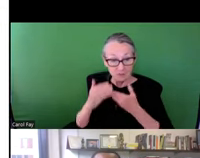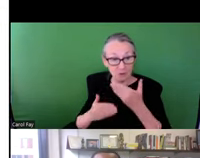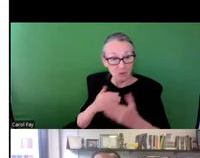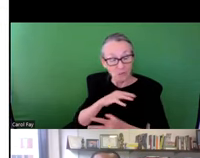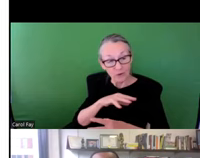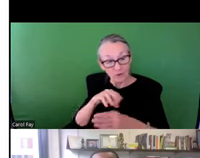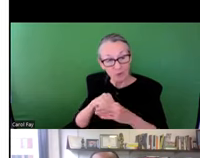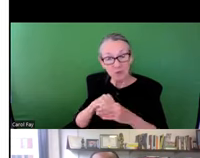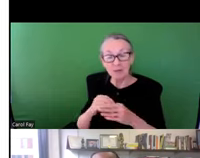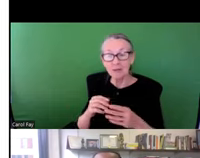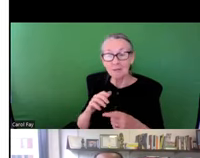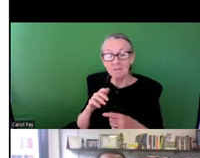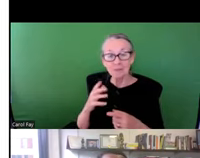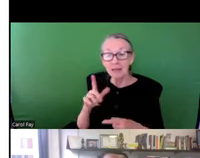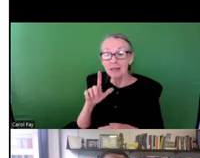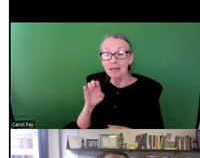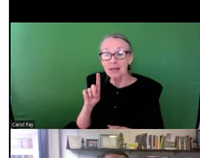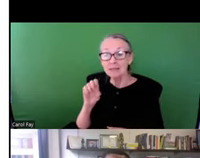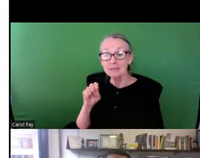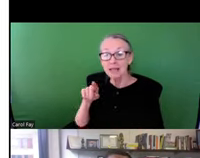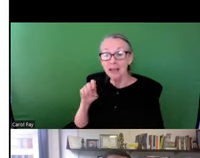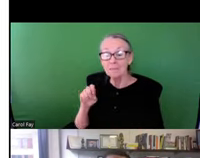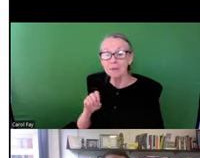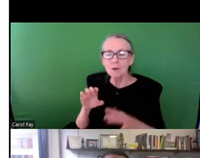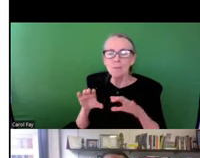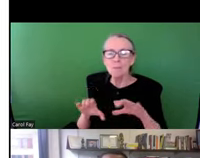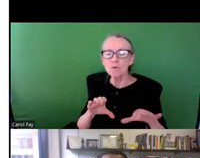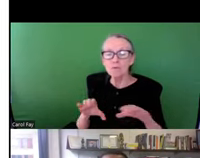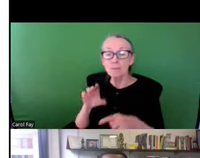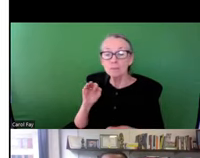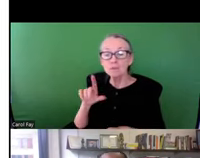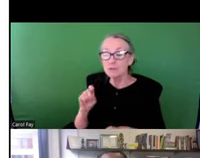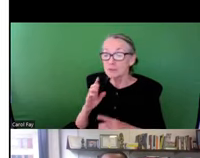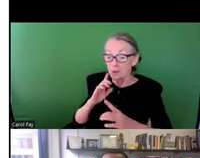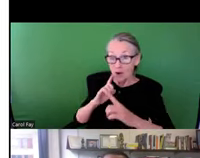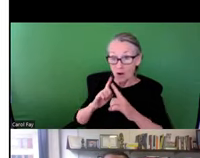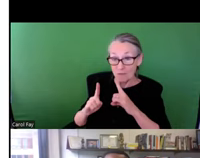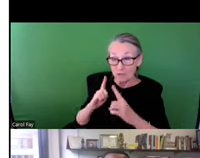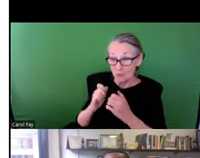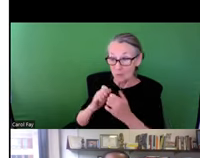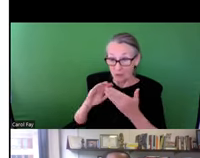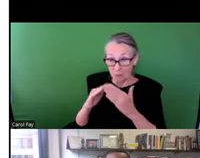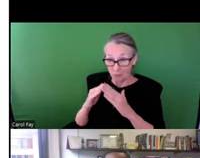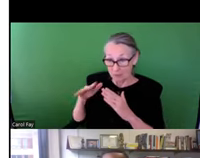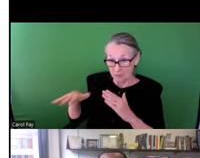And so, again, lastly within this process we included sort of this landscape performance